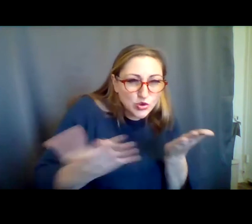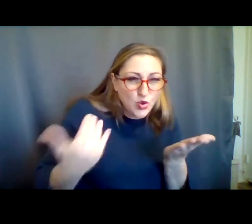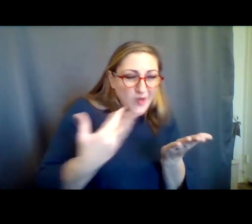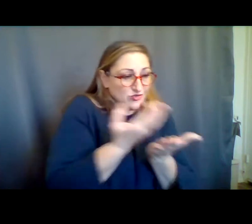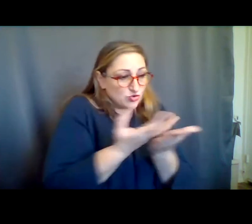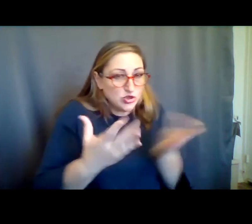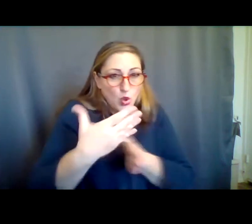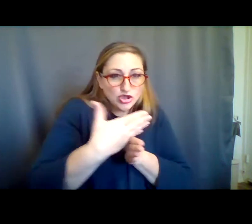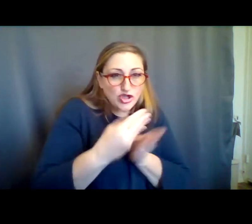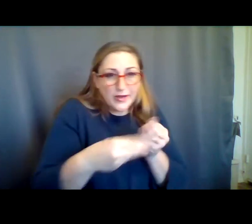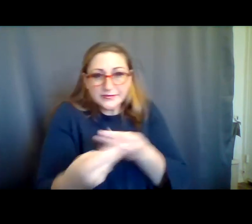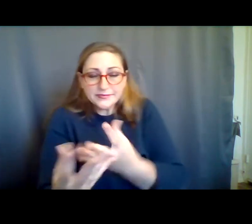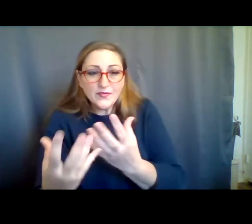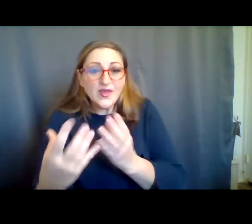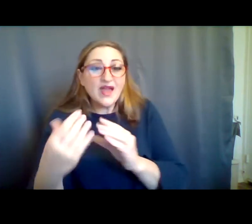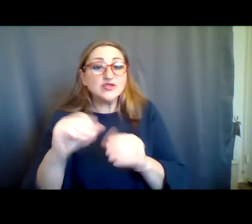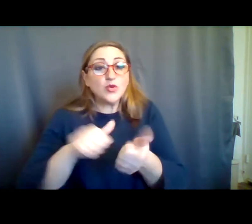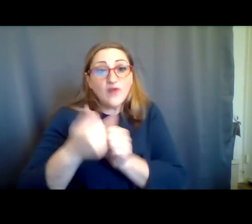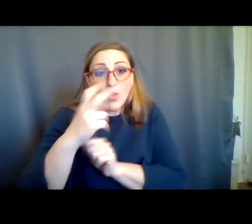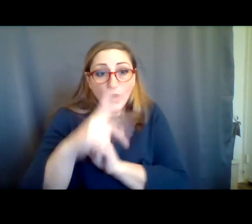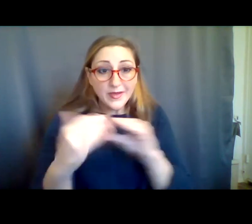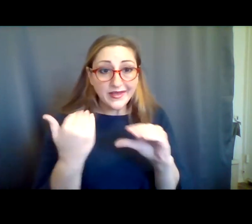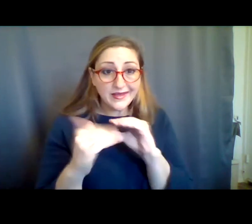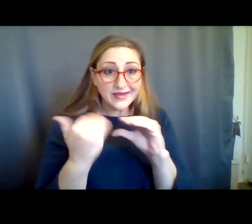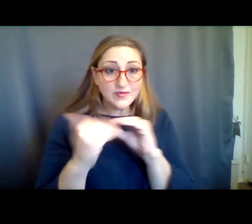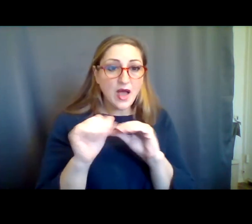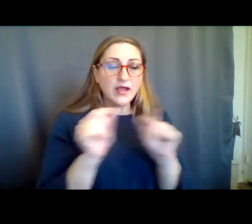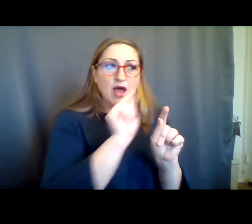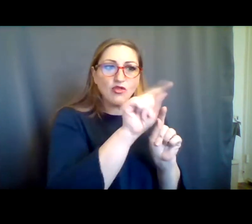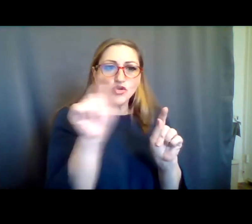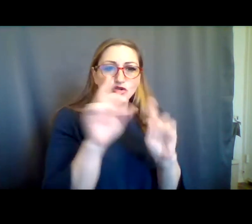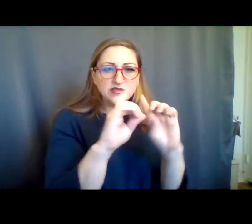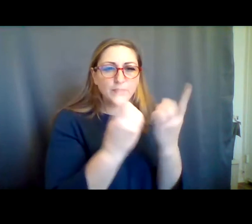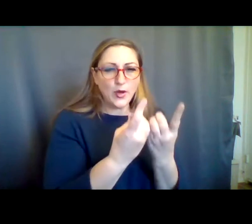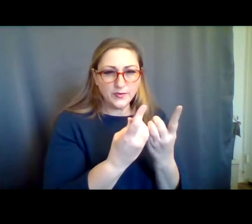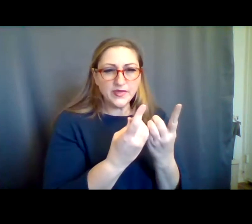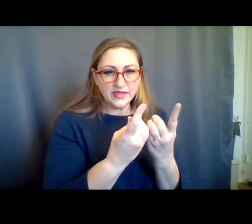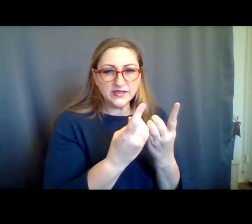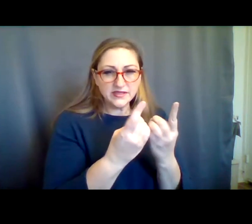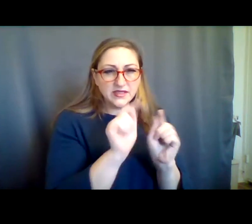the resource sharing to the follow-up e-mail and to other departments and venues within